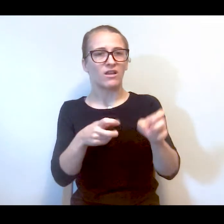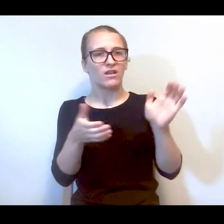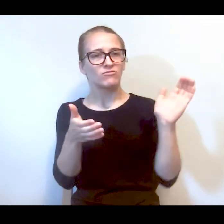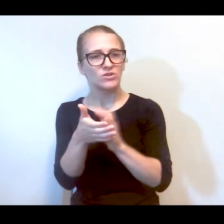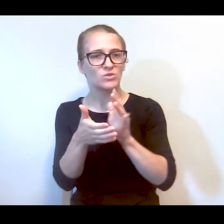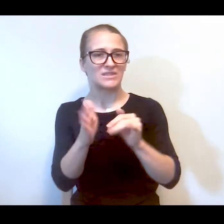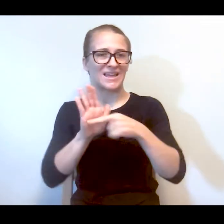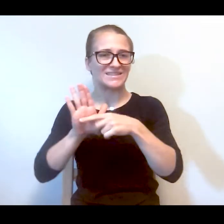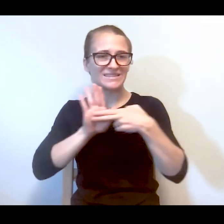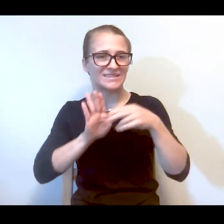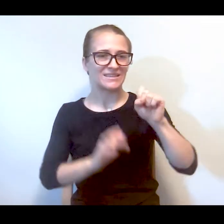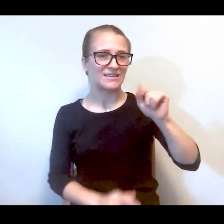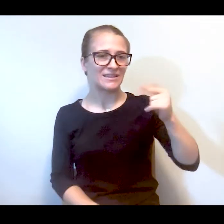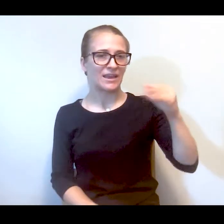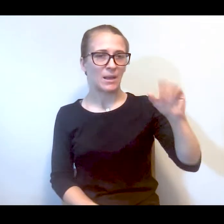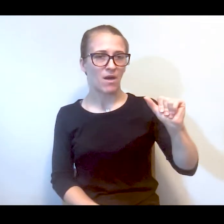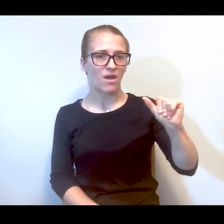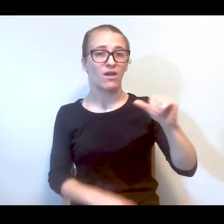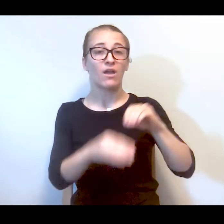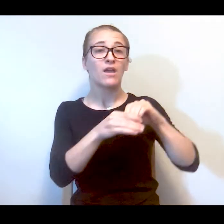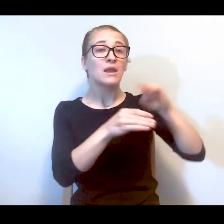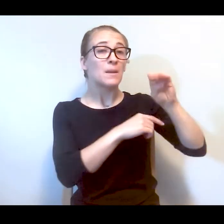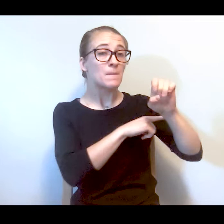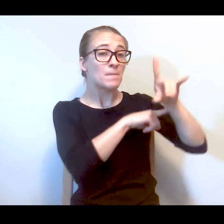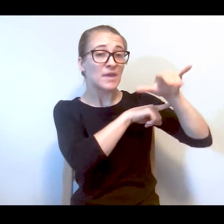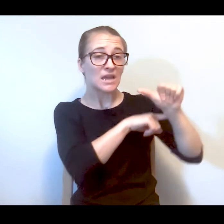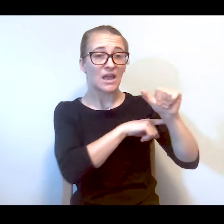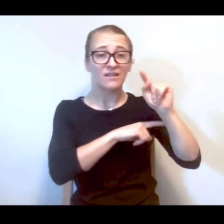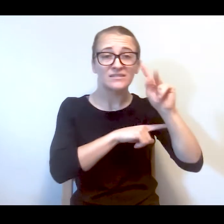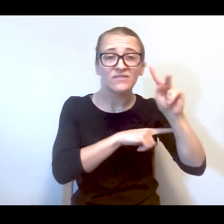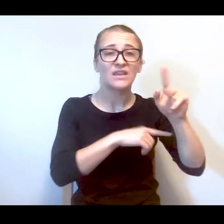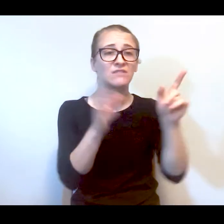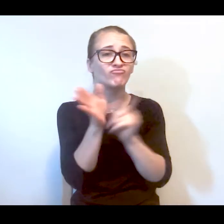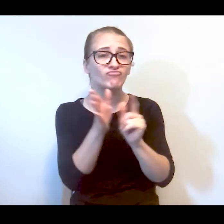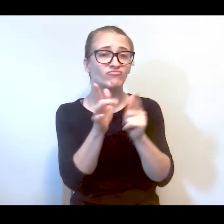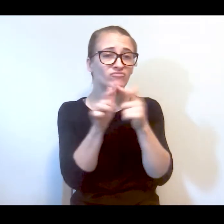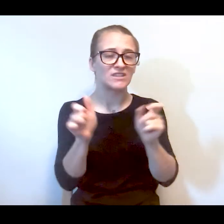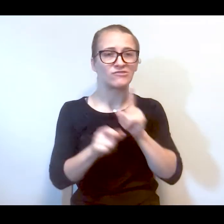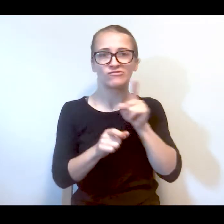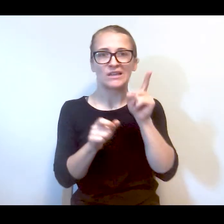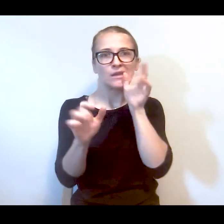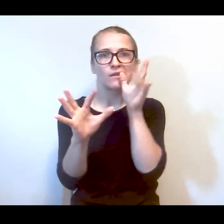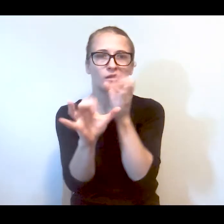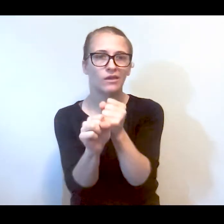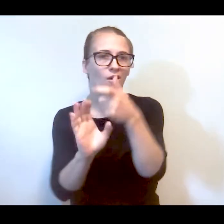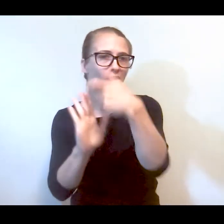stigma because in the media it's a very attractive article or story or feature to talk about the crime